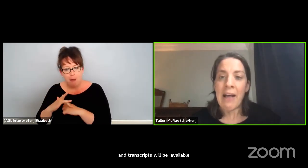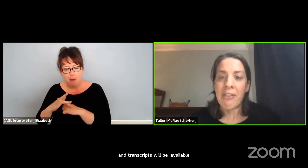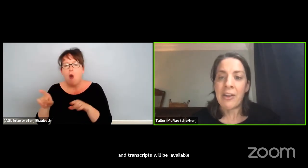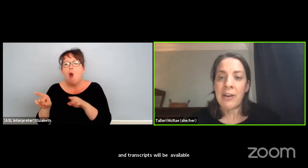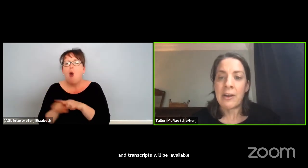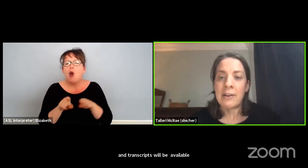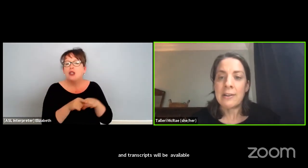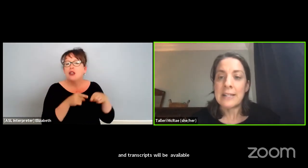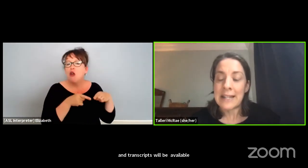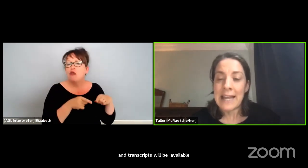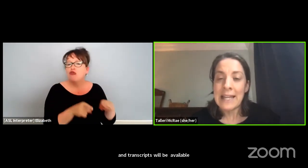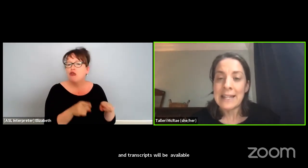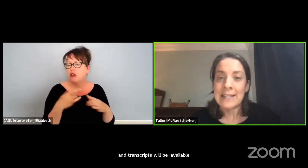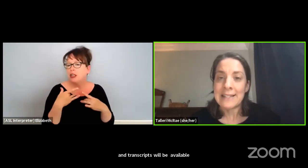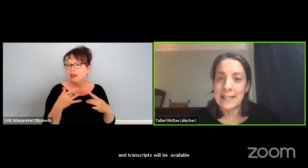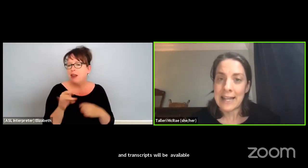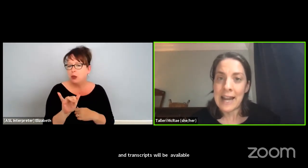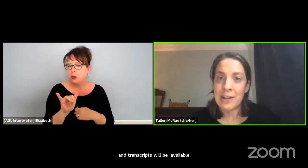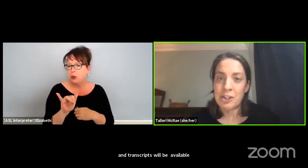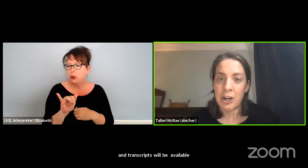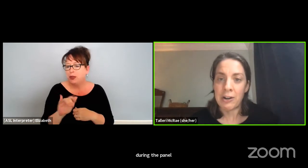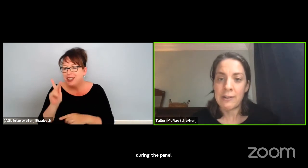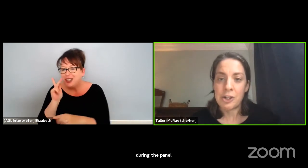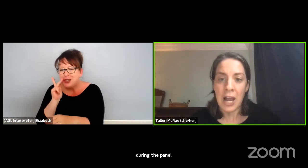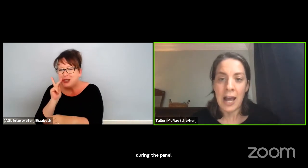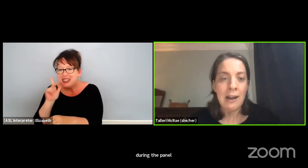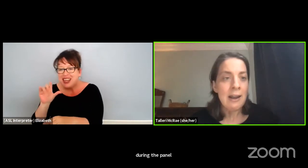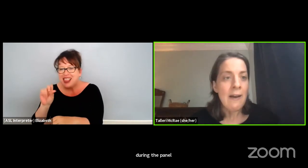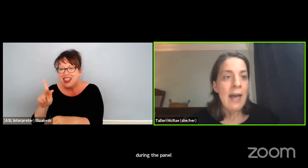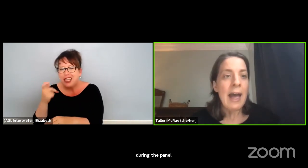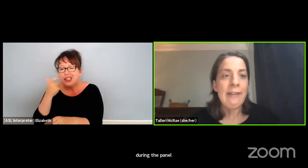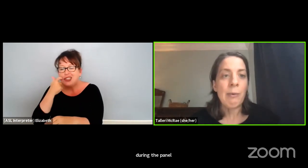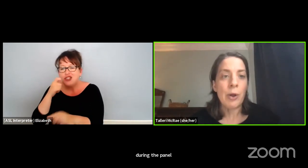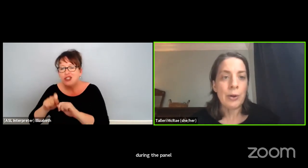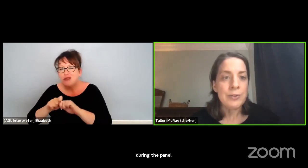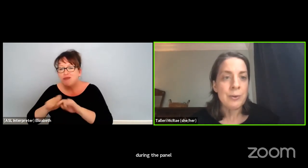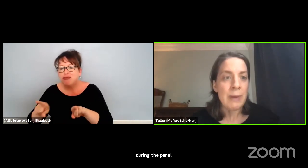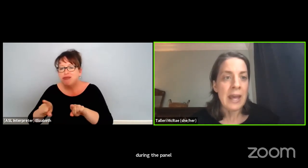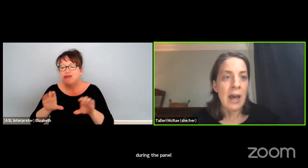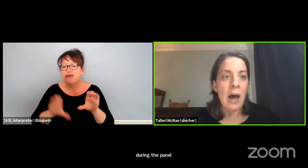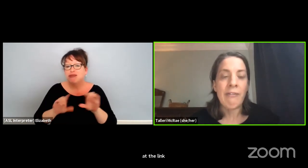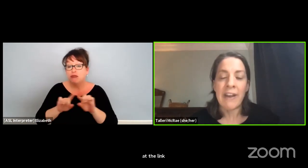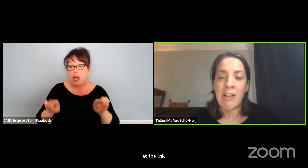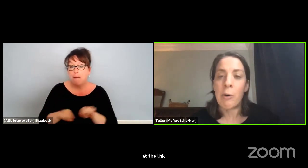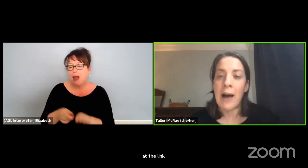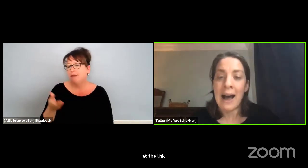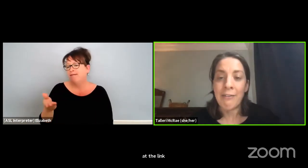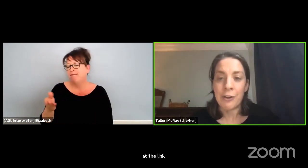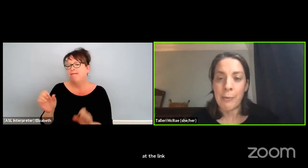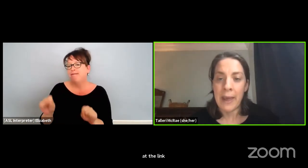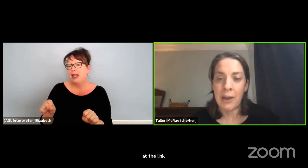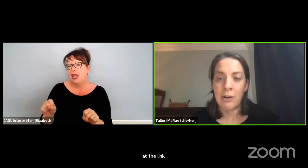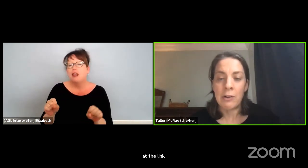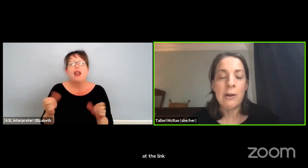at the link that Celine has shared in the chat, and they will also be available after the panel,